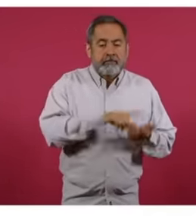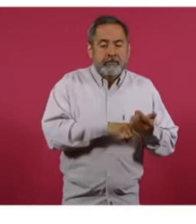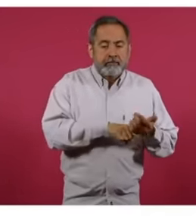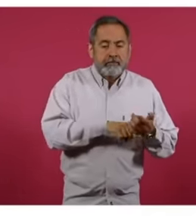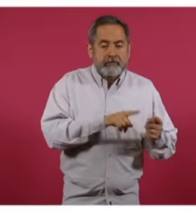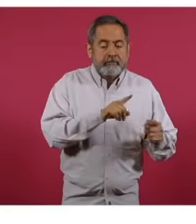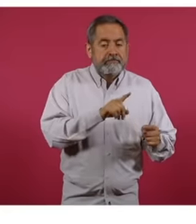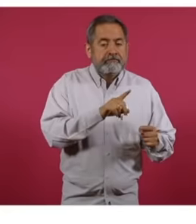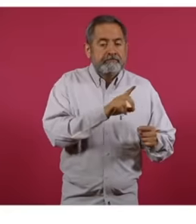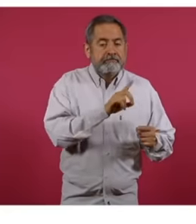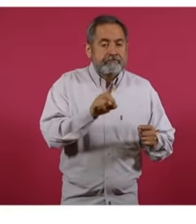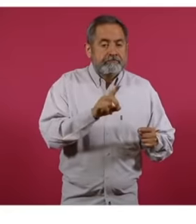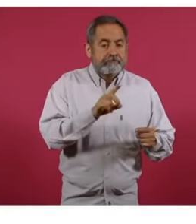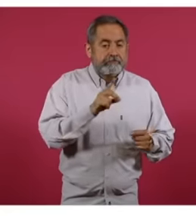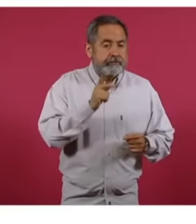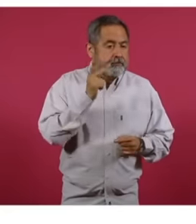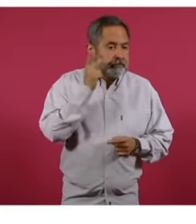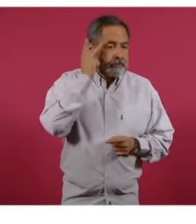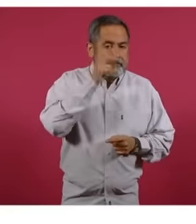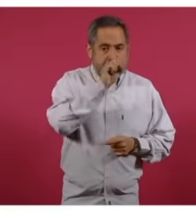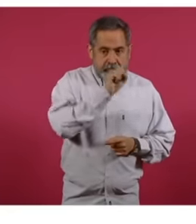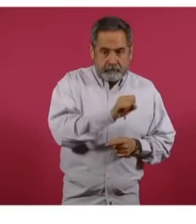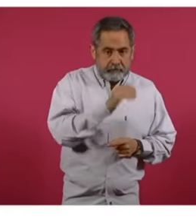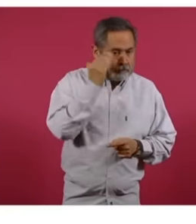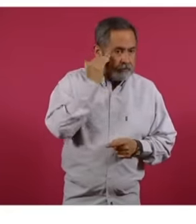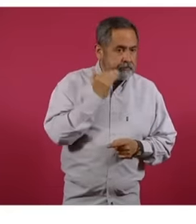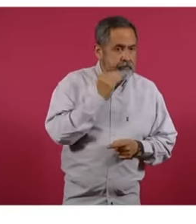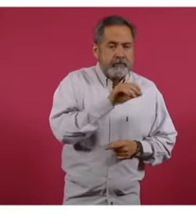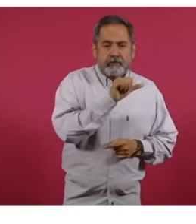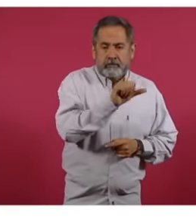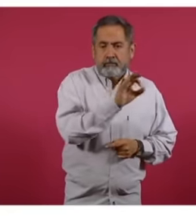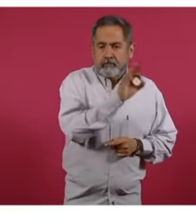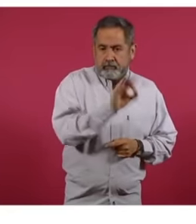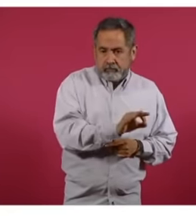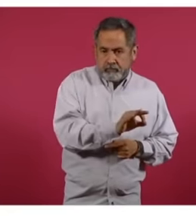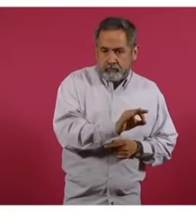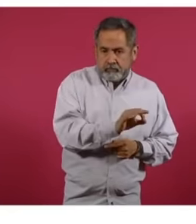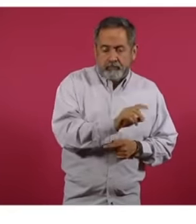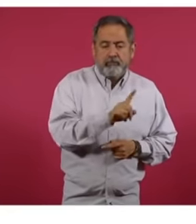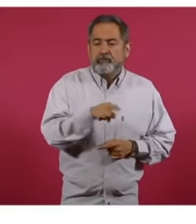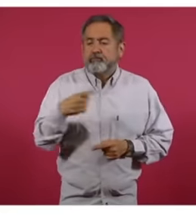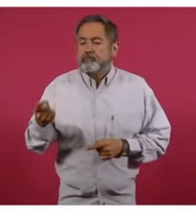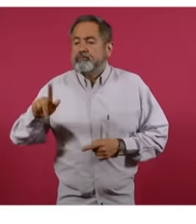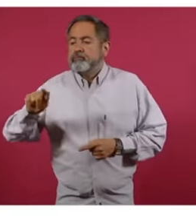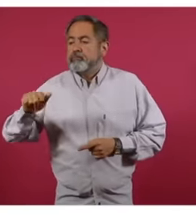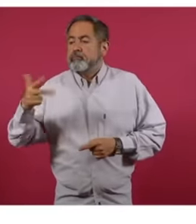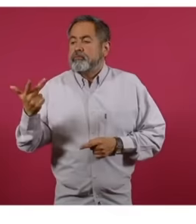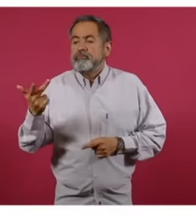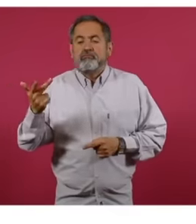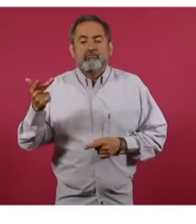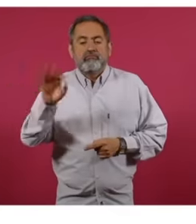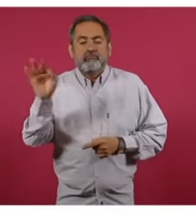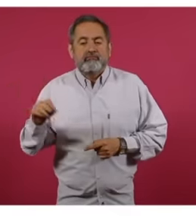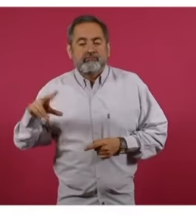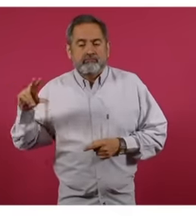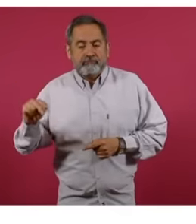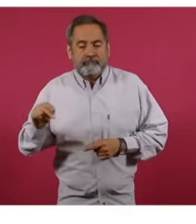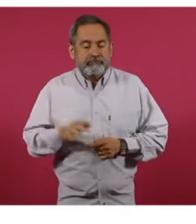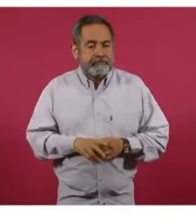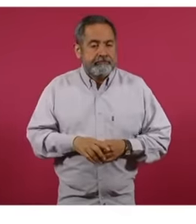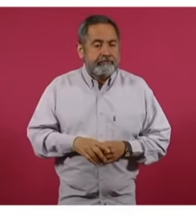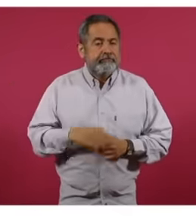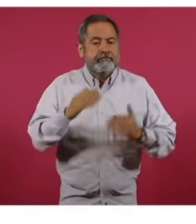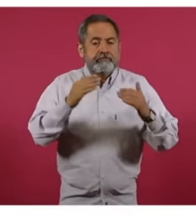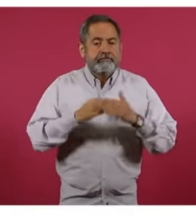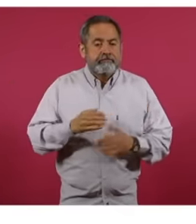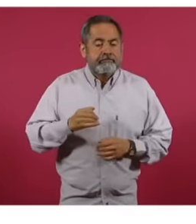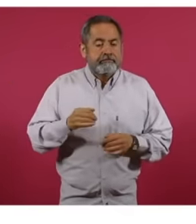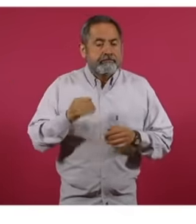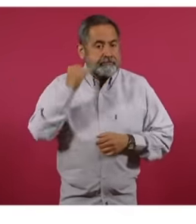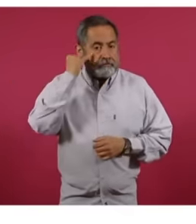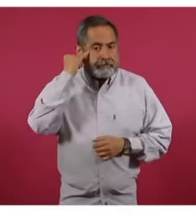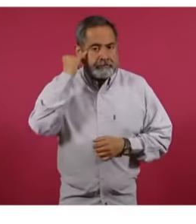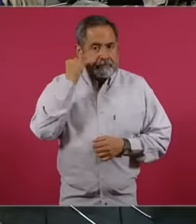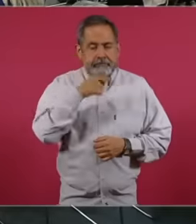of South Korea has 16 approval compared to 78 rejection and the Prime Minister of Japan kishida